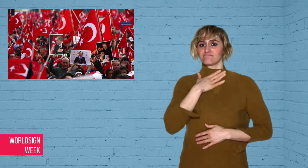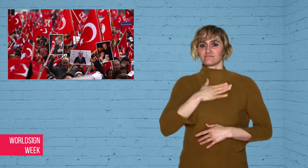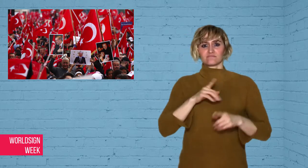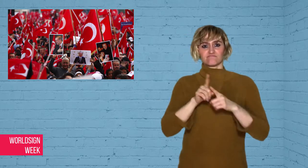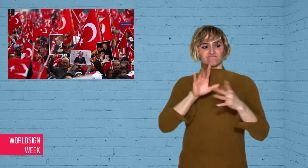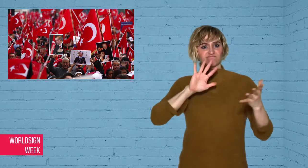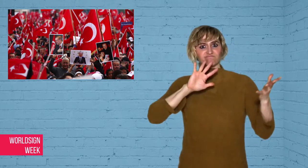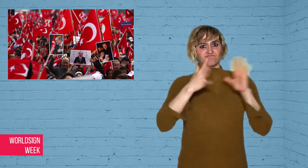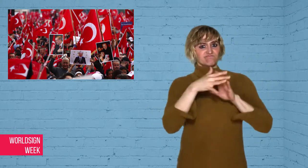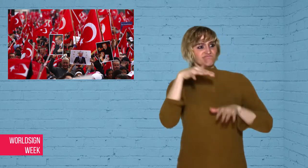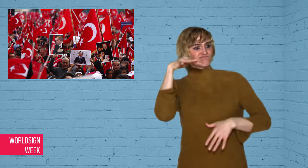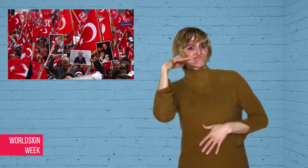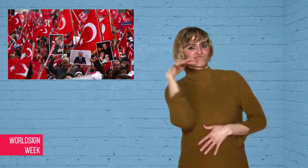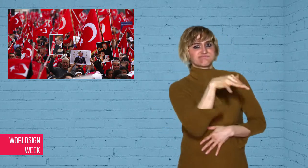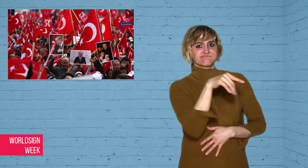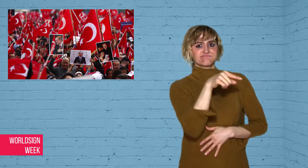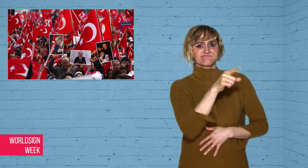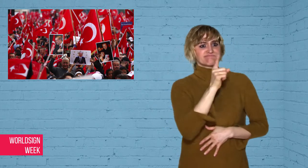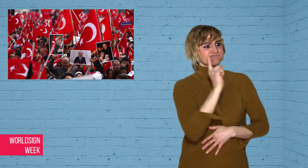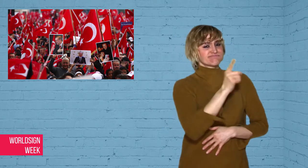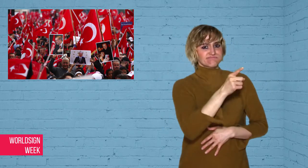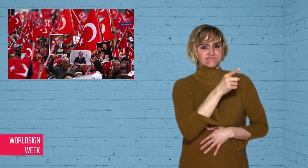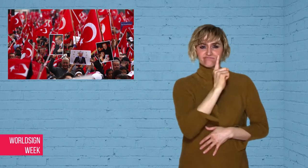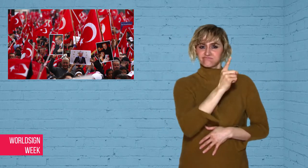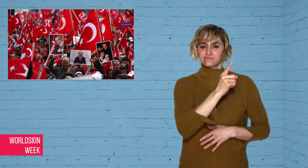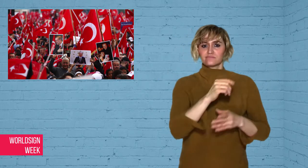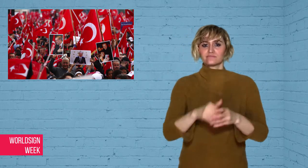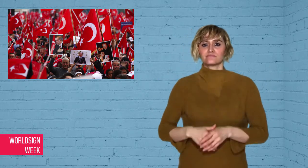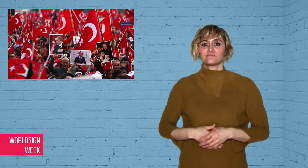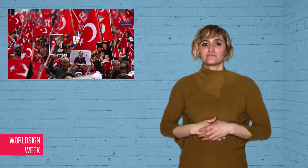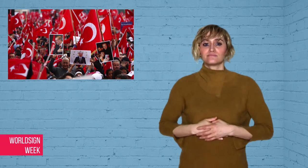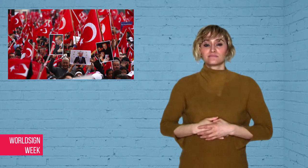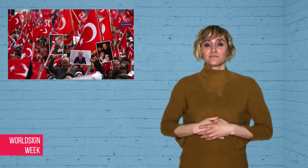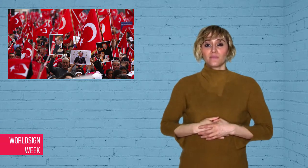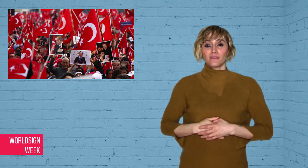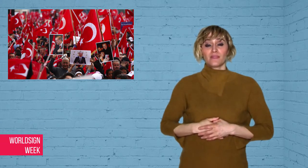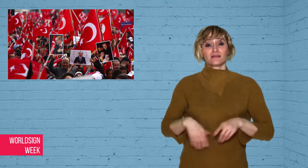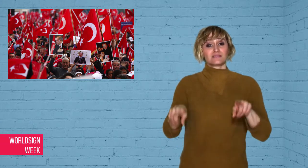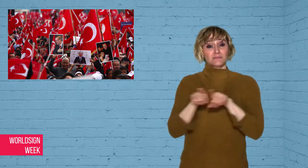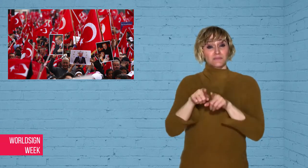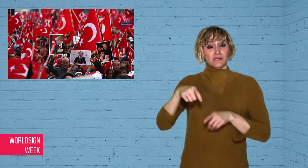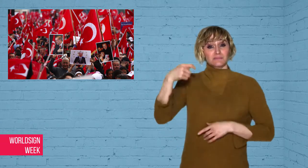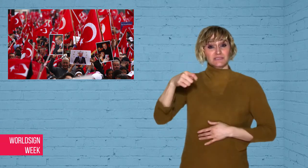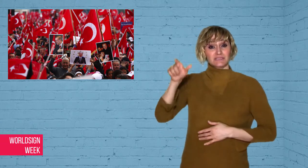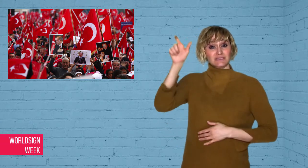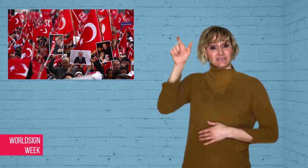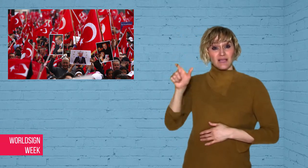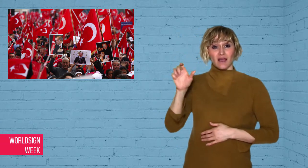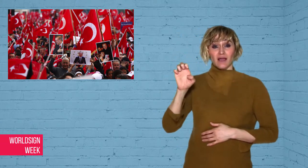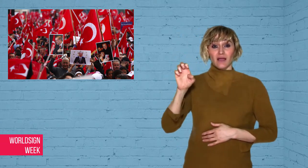the Turkish foreign minister.